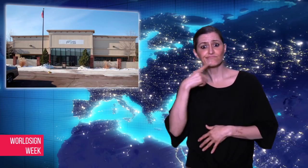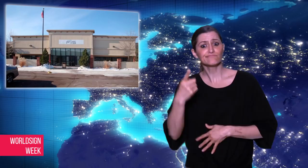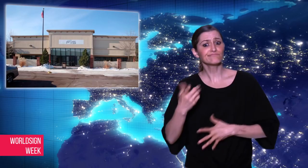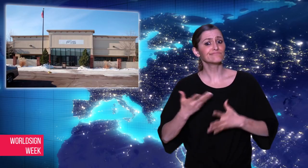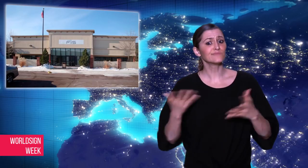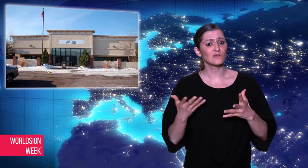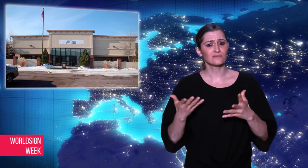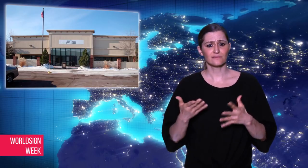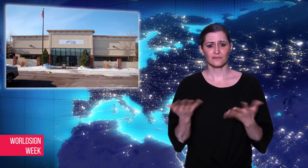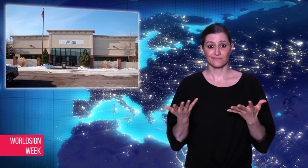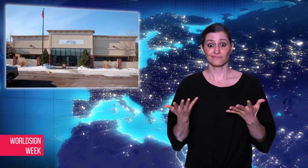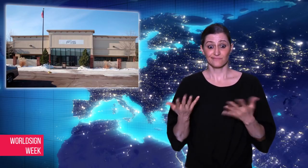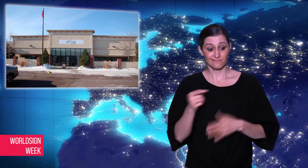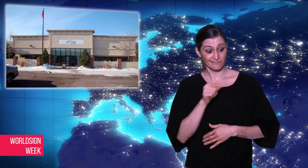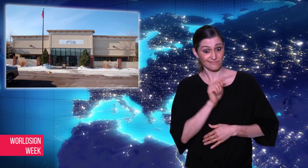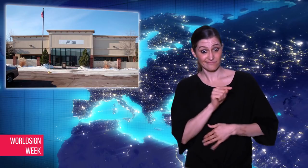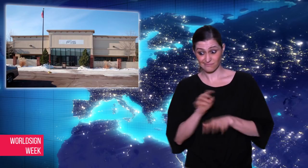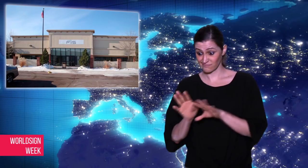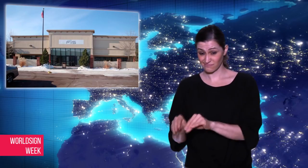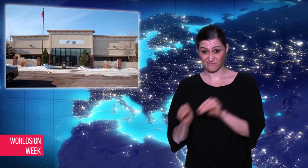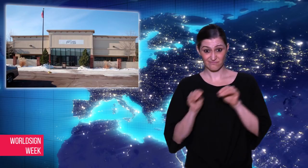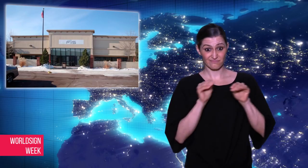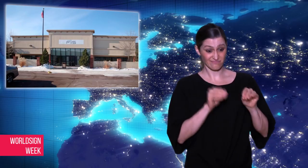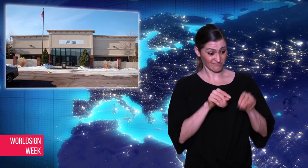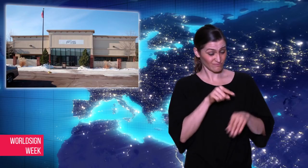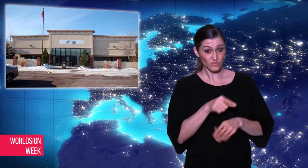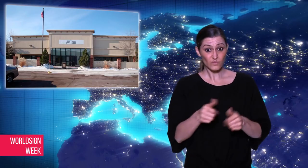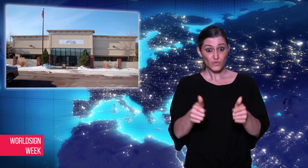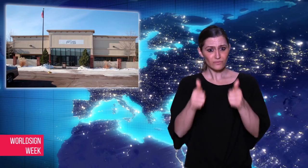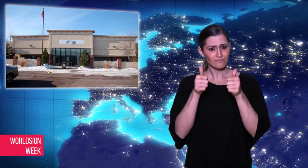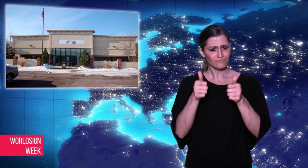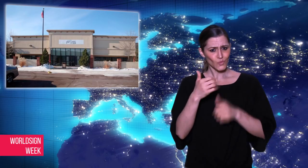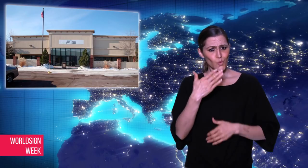not an ideal location.